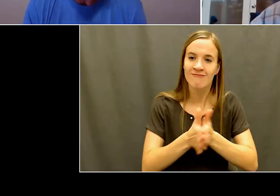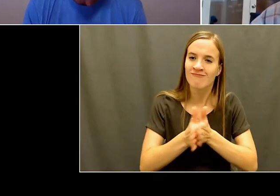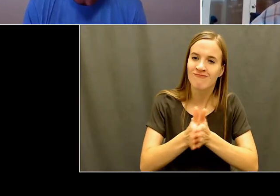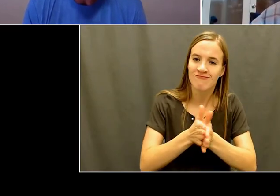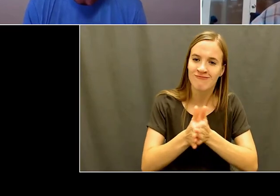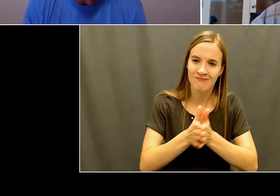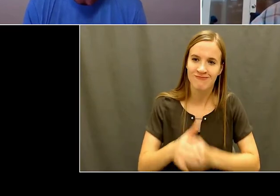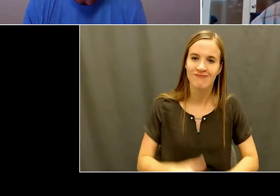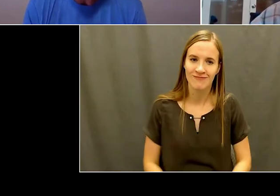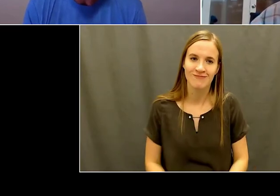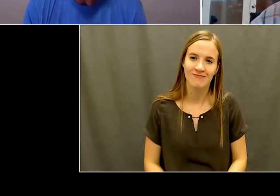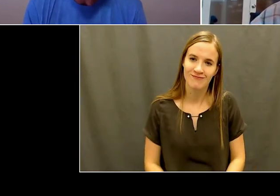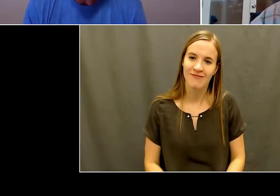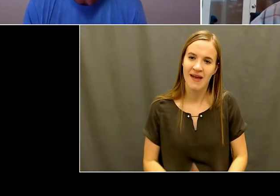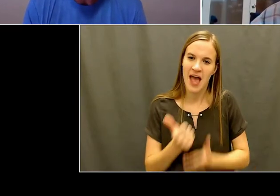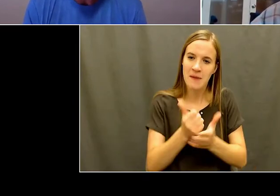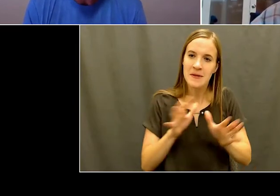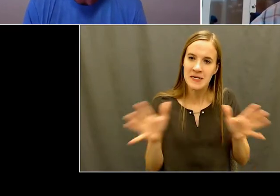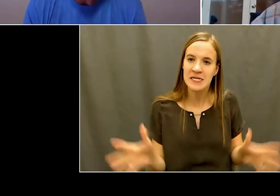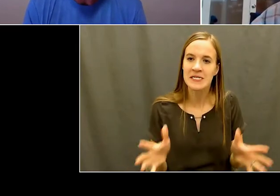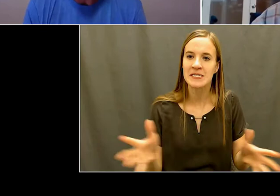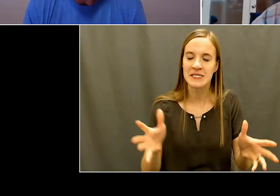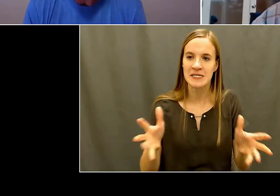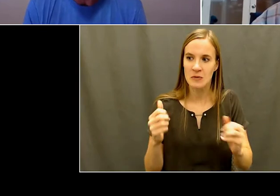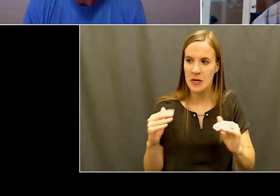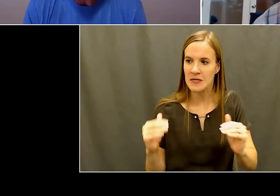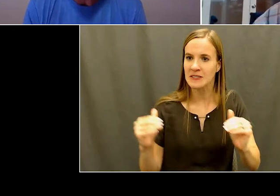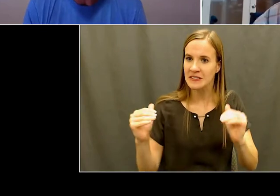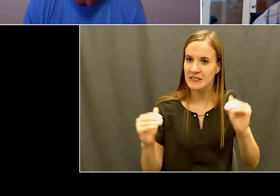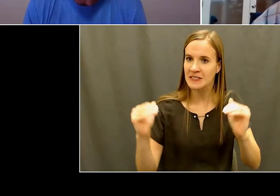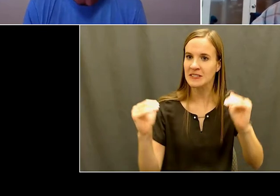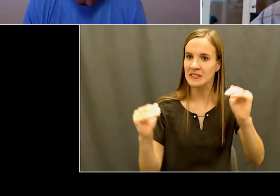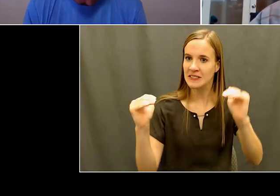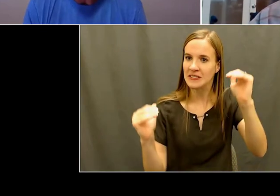young, the really young kids in the little tiny chairs